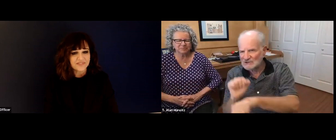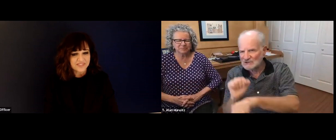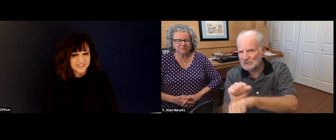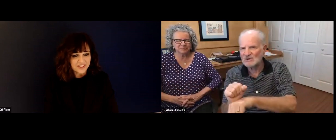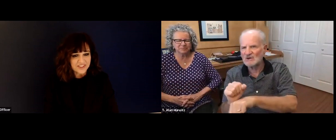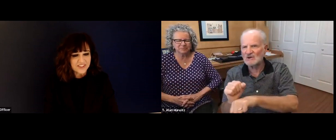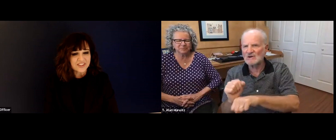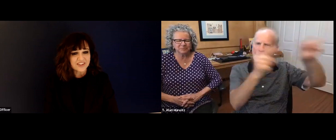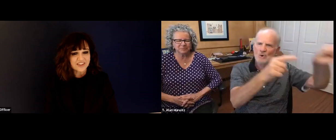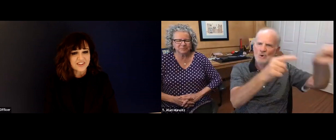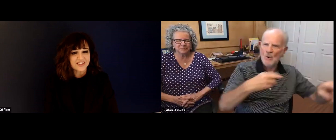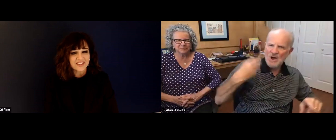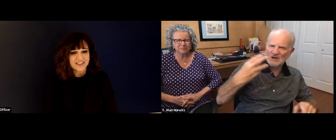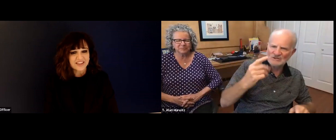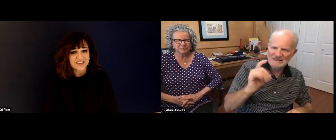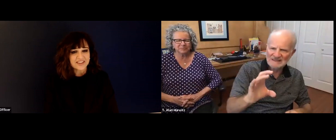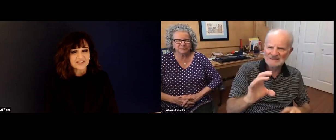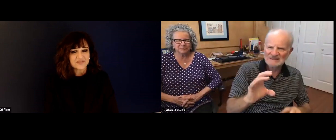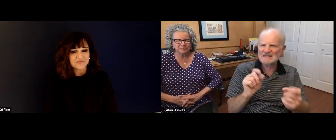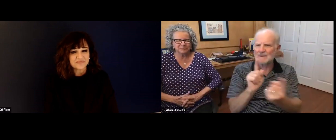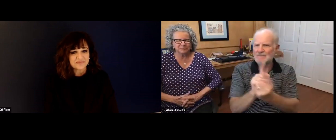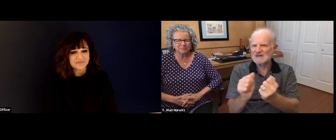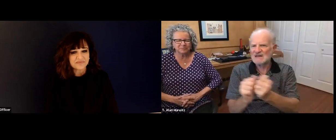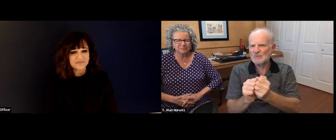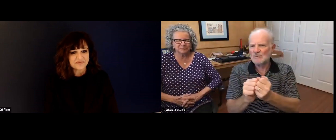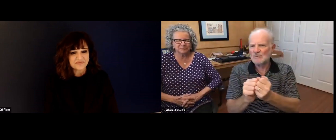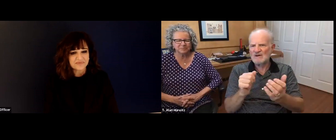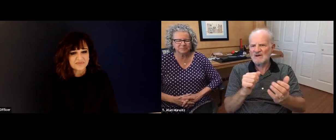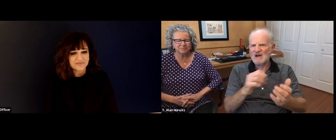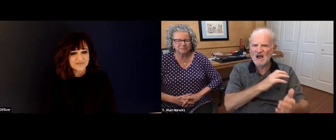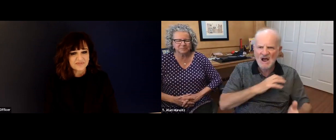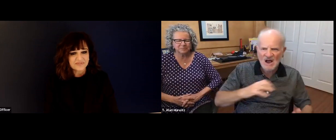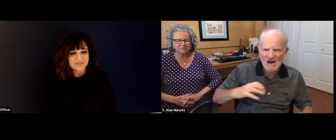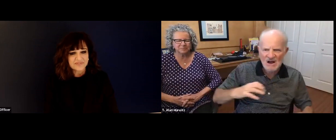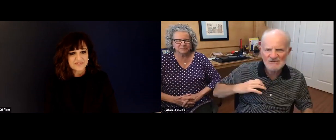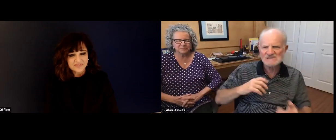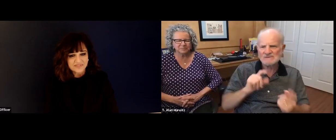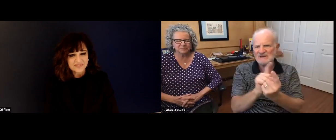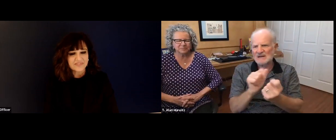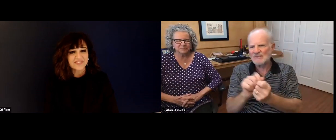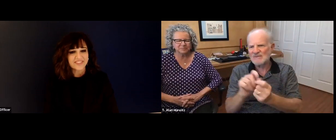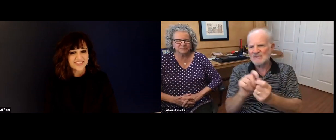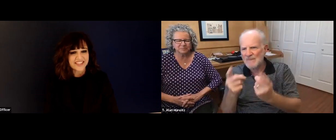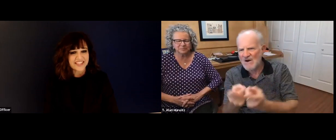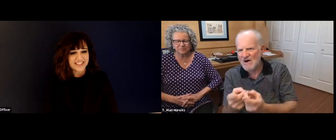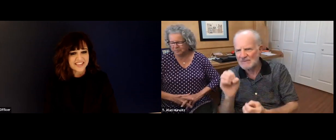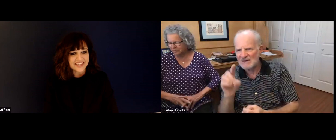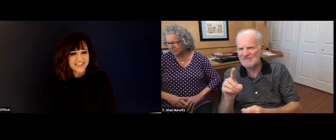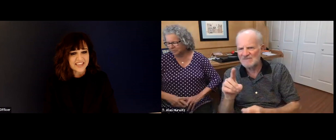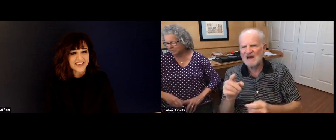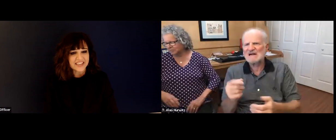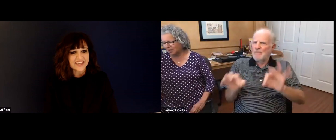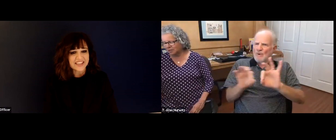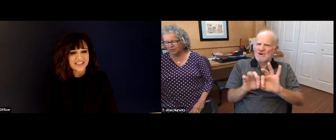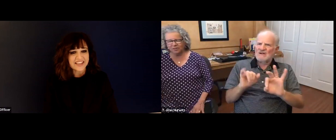would help me in the work I was doing, when I traveled around. I was doing a lot of outreach work, of course, going to